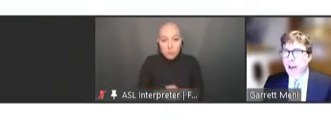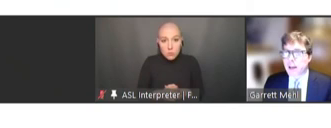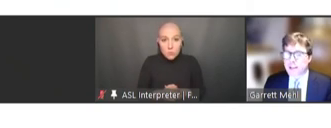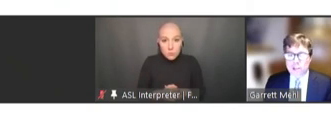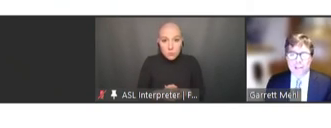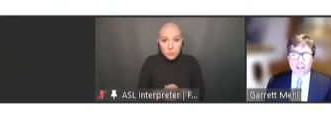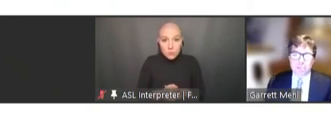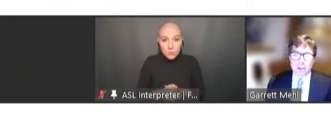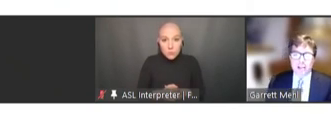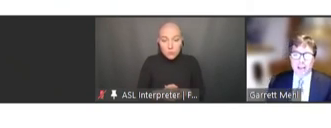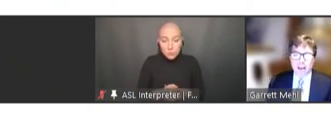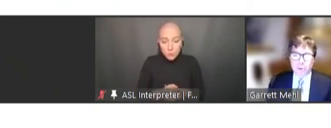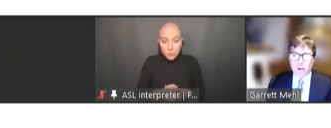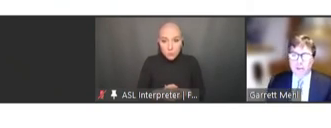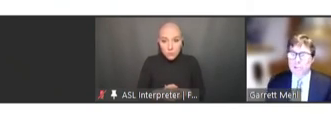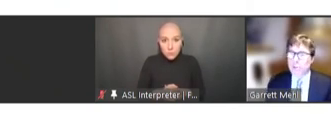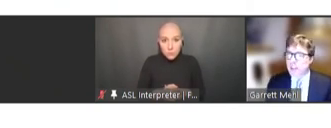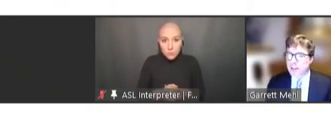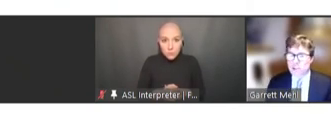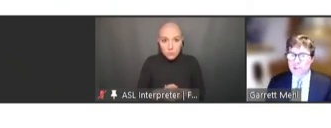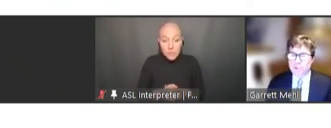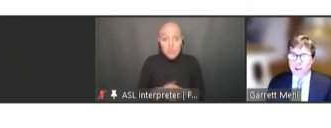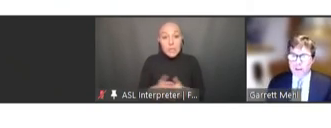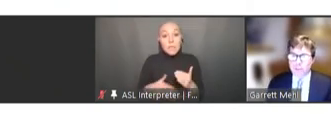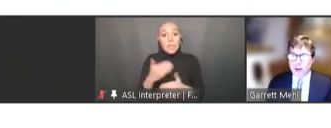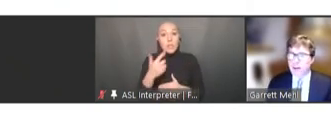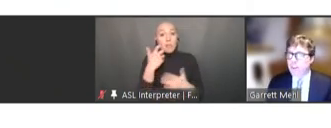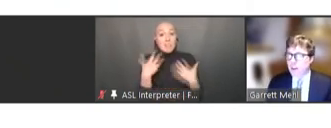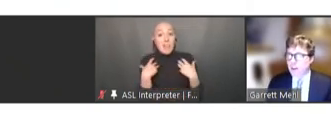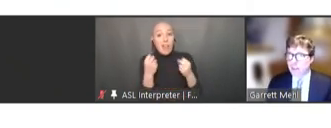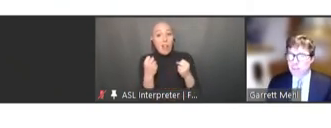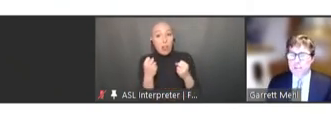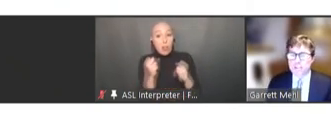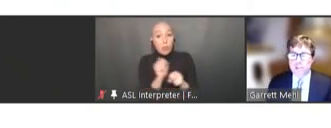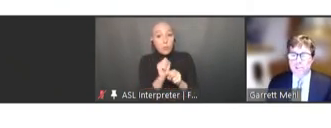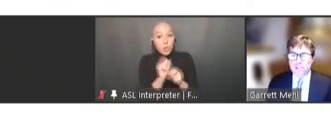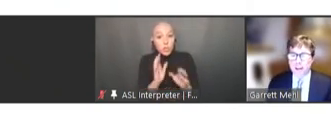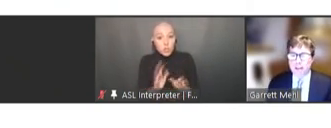Additionally, because the health worker is using a digital software on the immunization side,